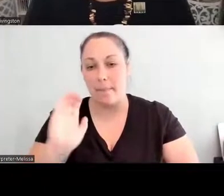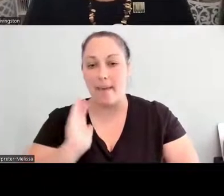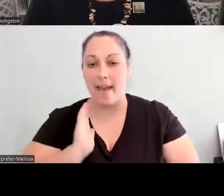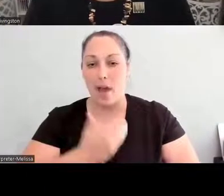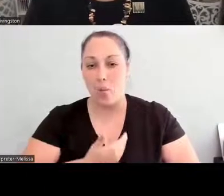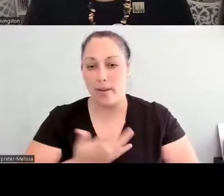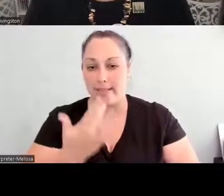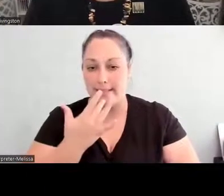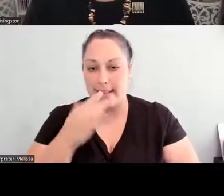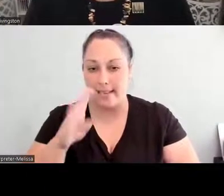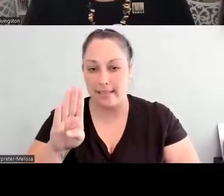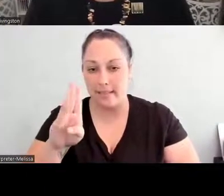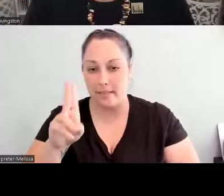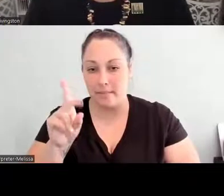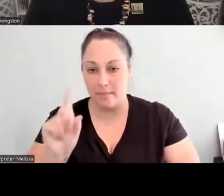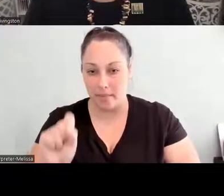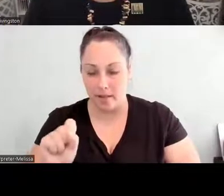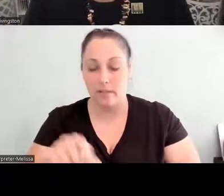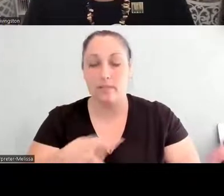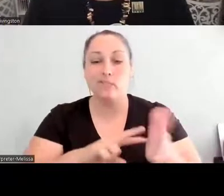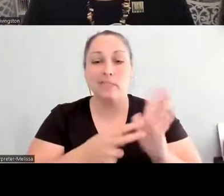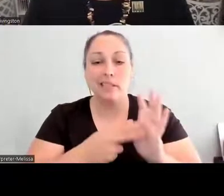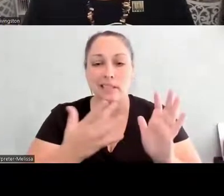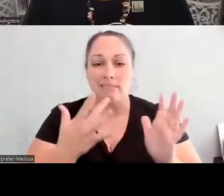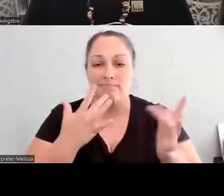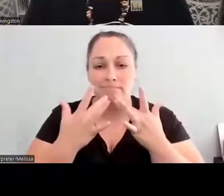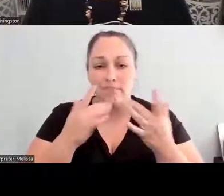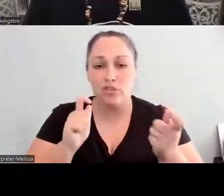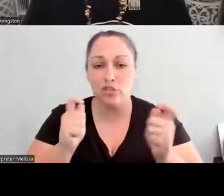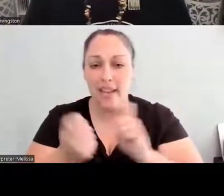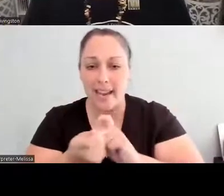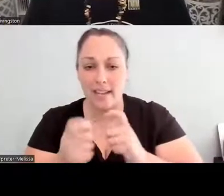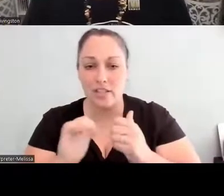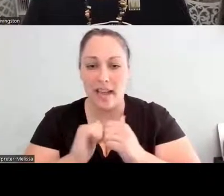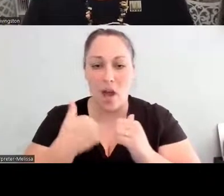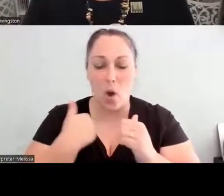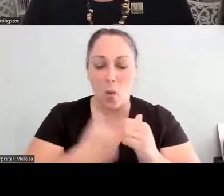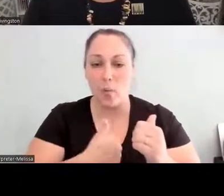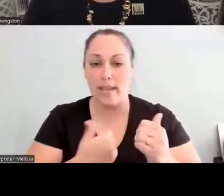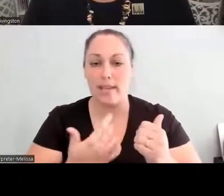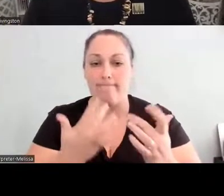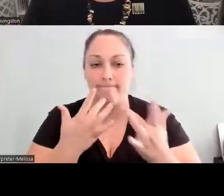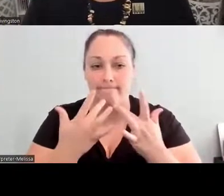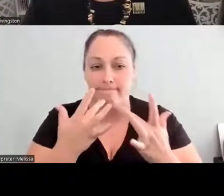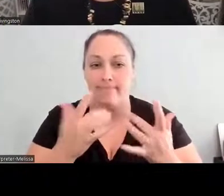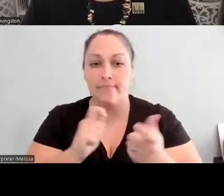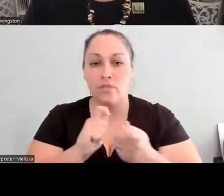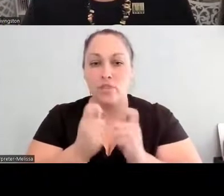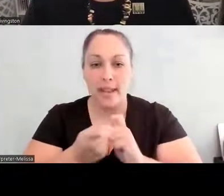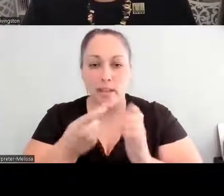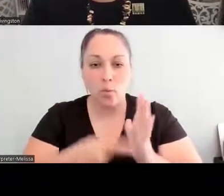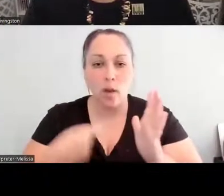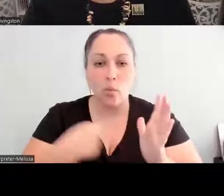changing the way that we see food. And so during the pandemic, we did not meet, you know,